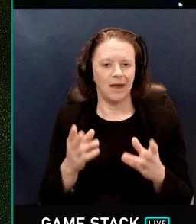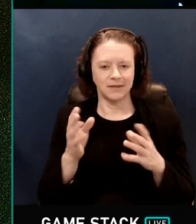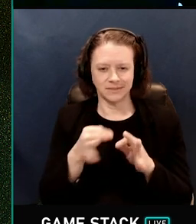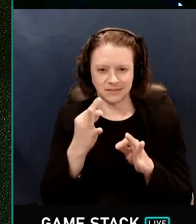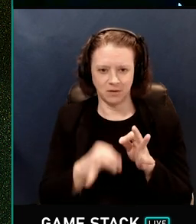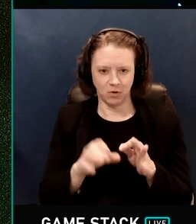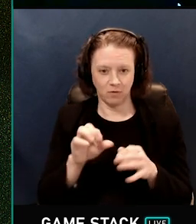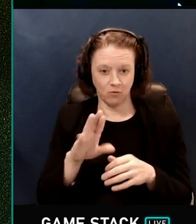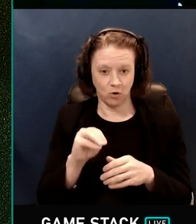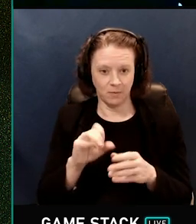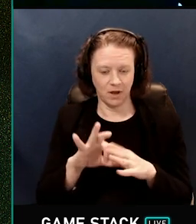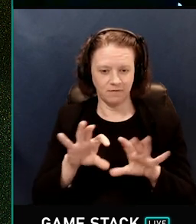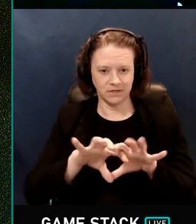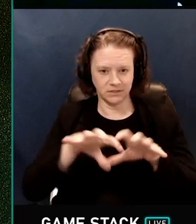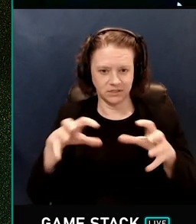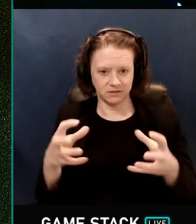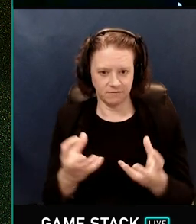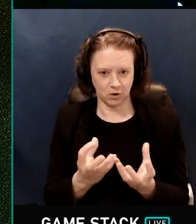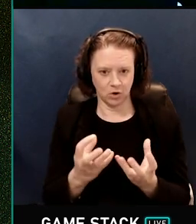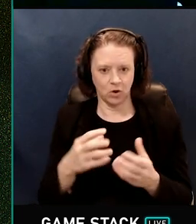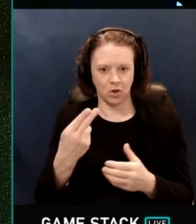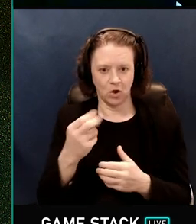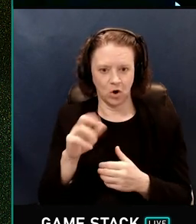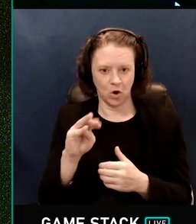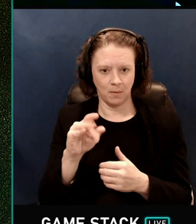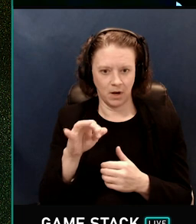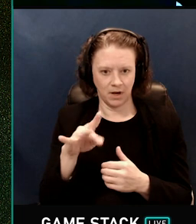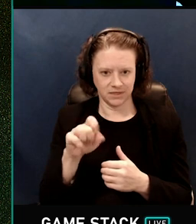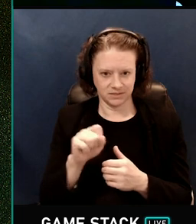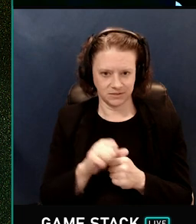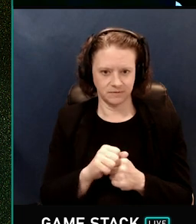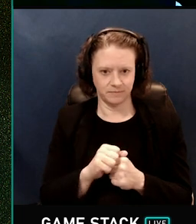harmonics to store the irrandiance for the diffuse lighting.